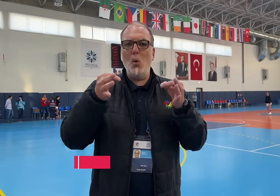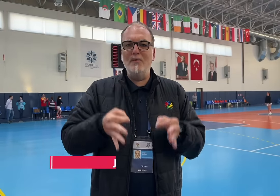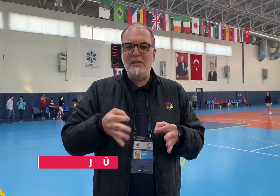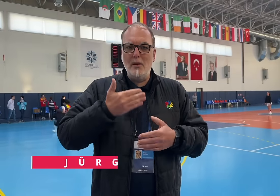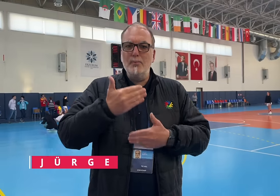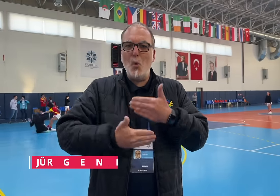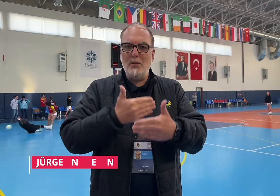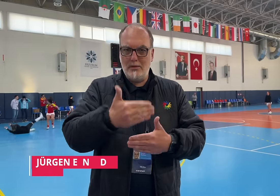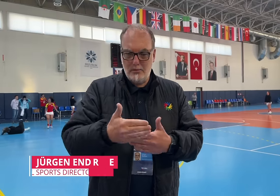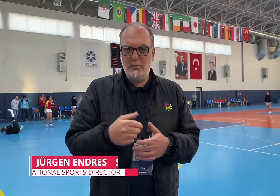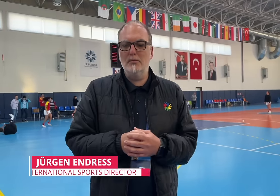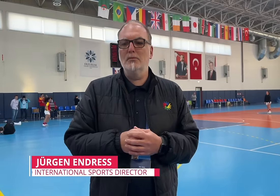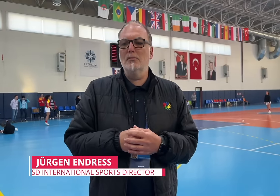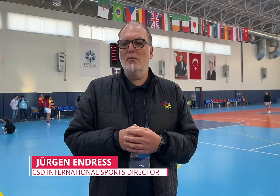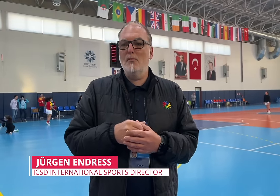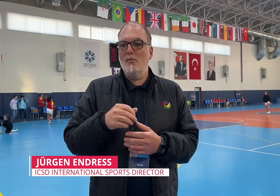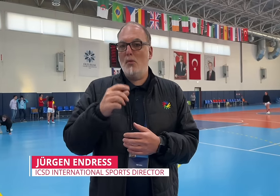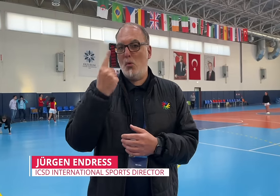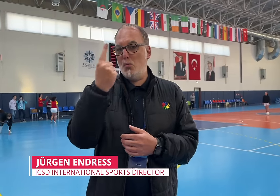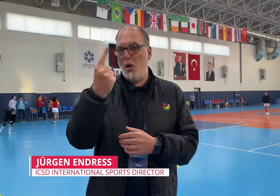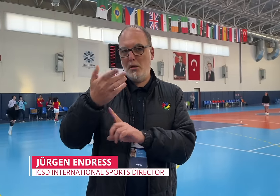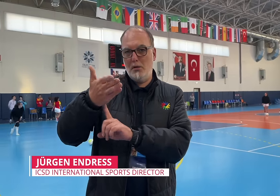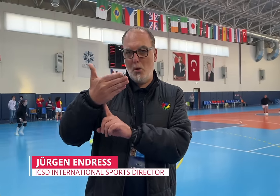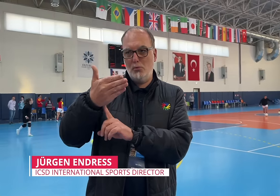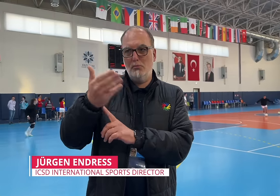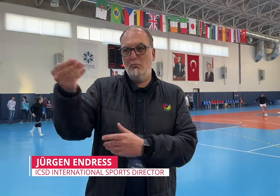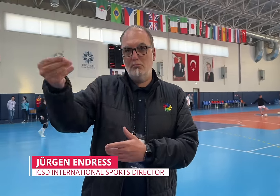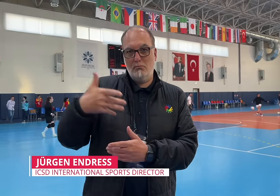[Jürgen]: I must follow official procedures. Whenever a country